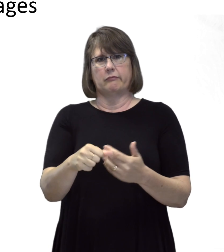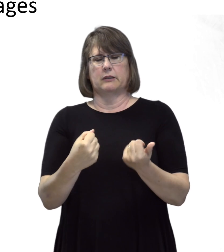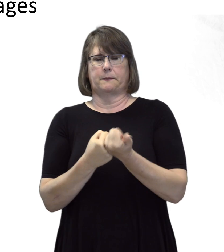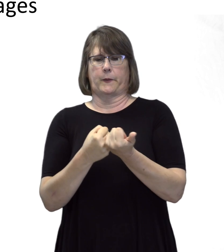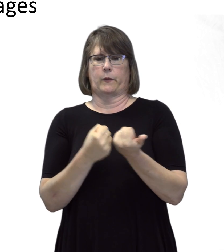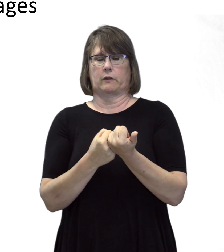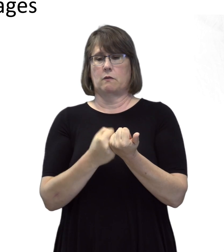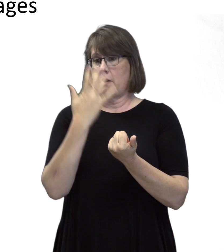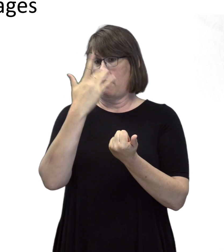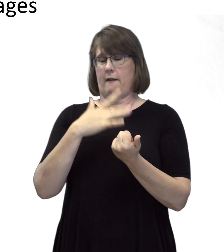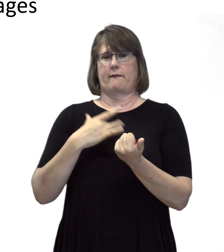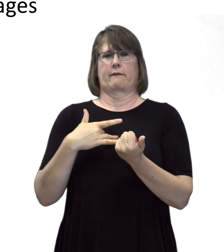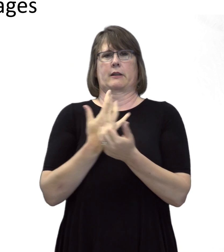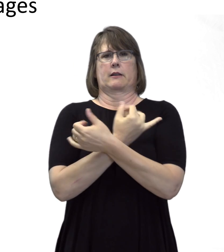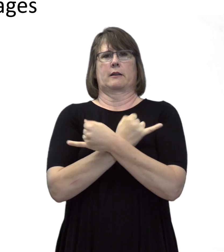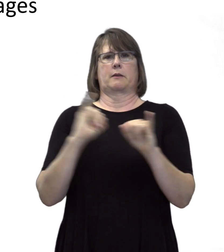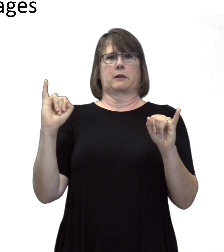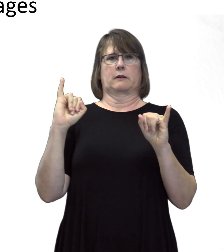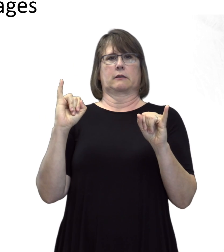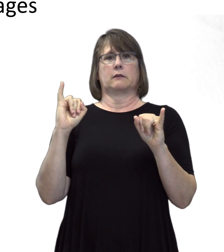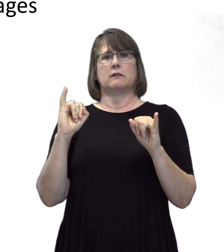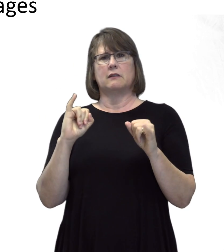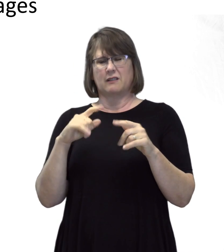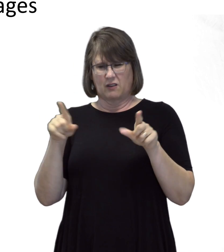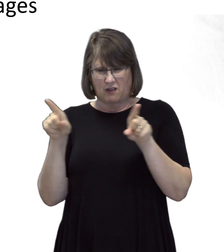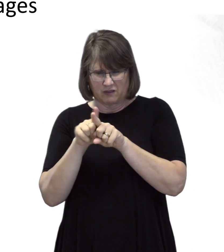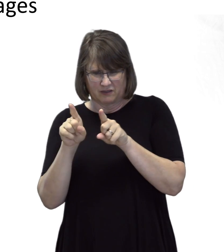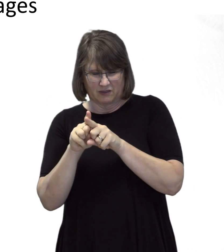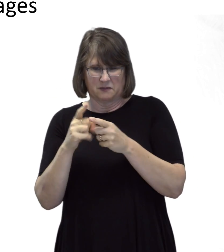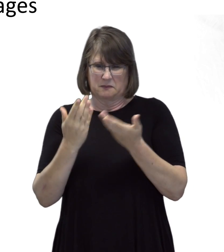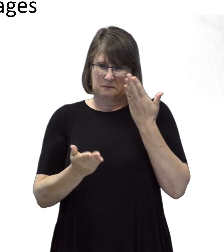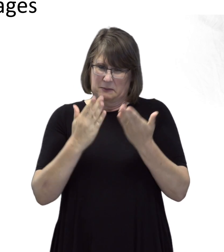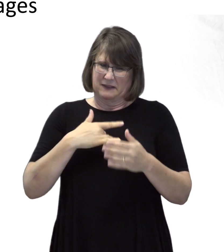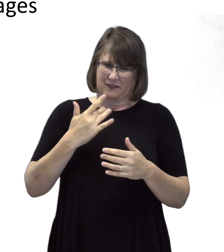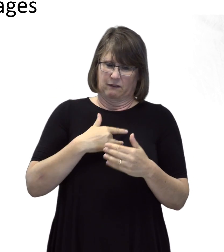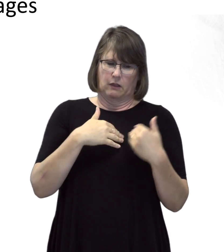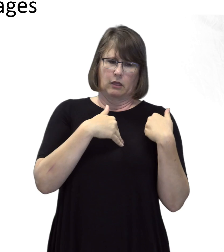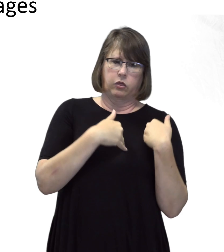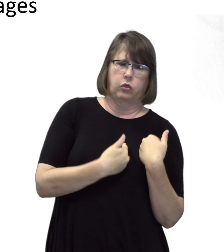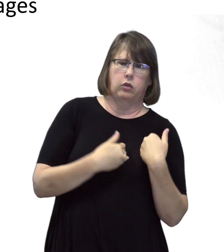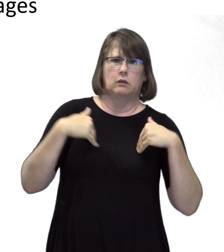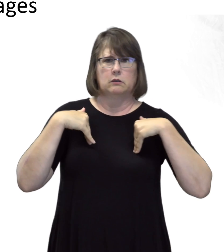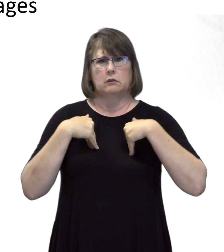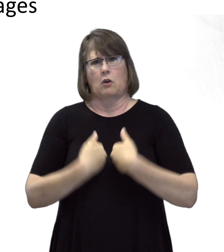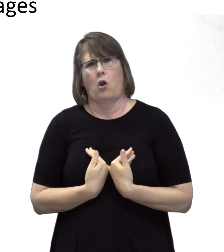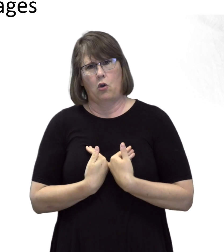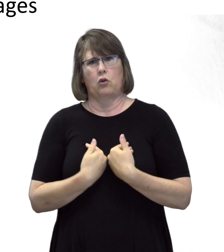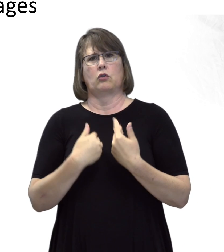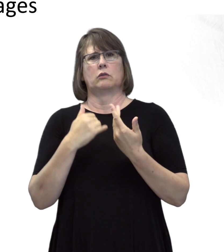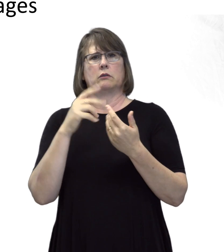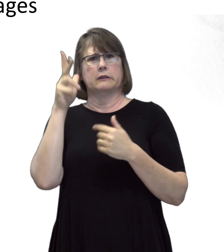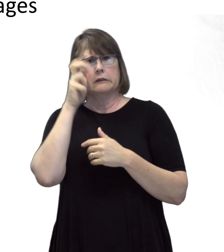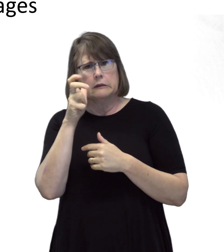so they feel more independent. They may also feel more fatigued from listening